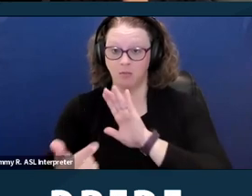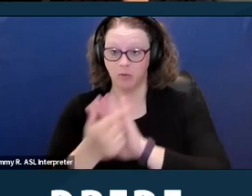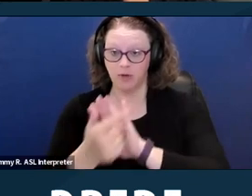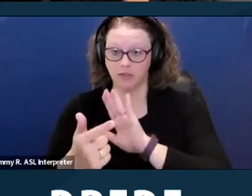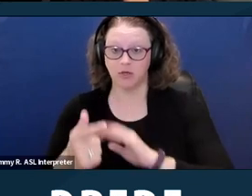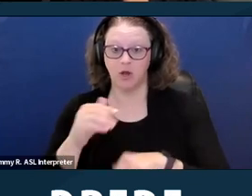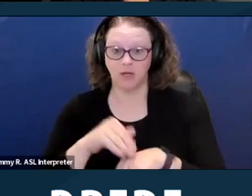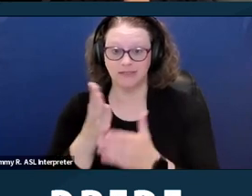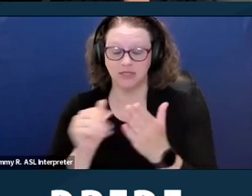Next slide please.